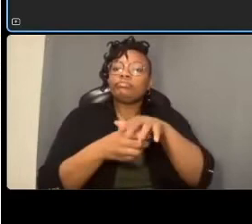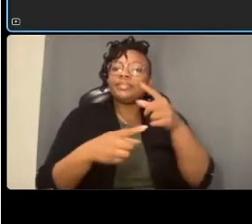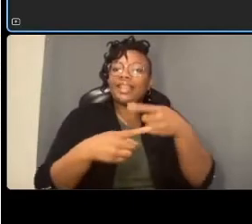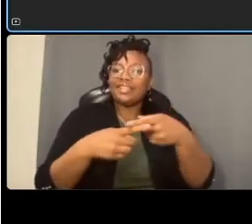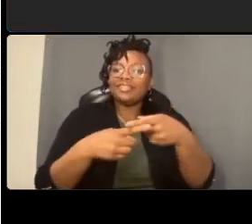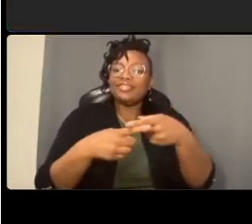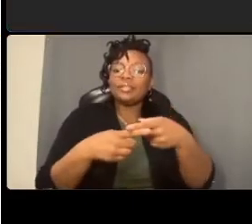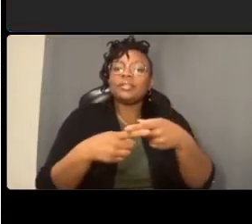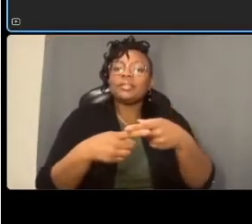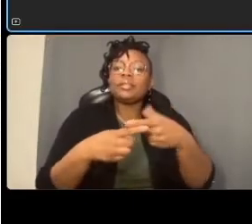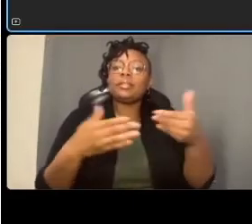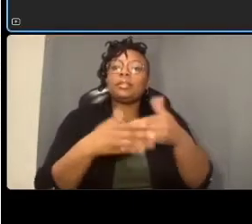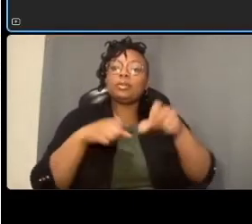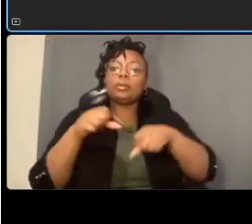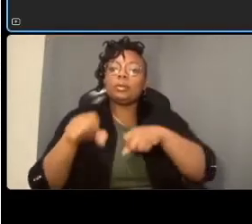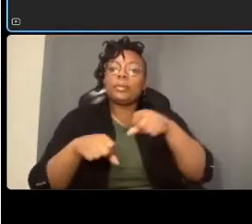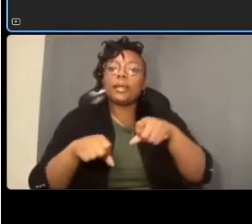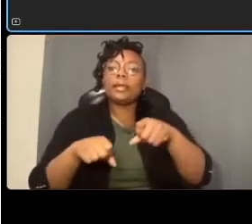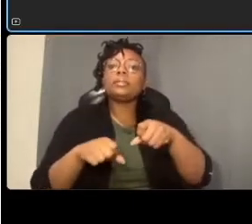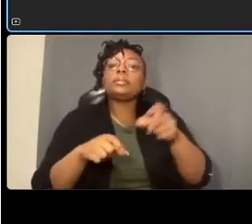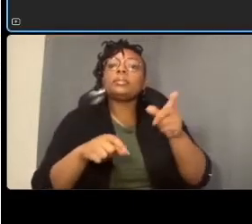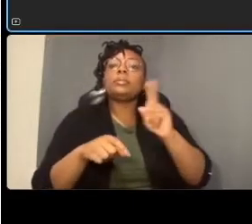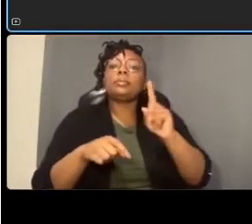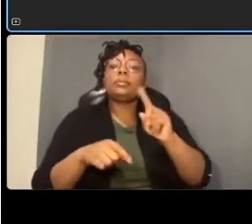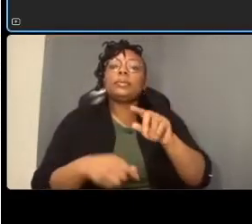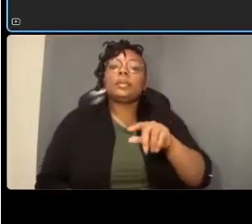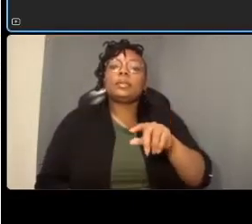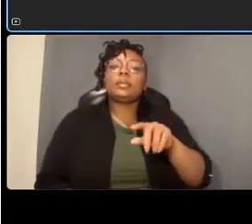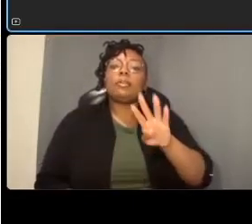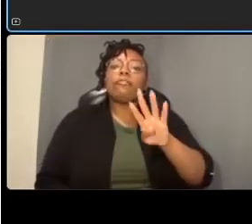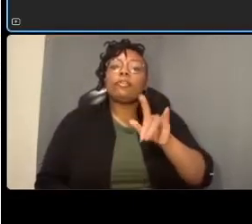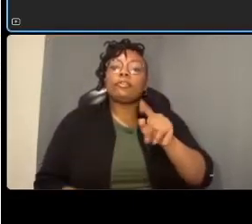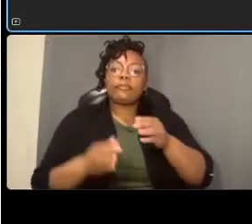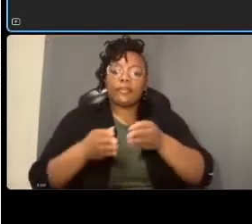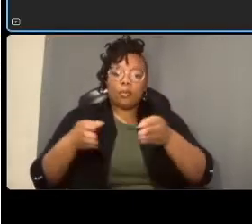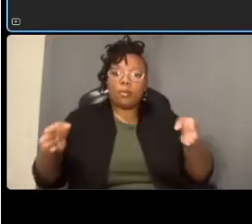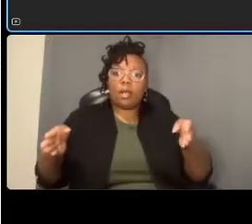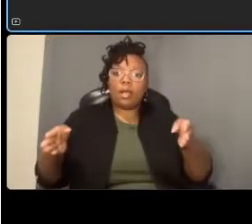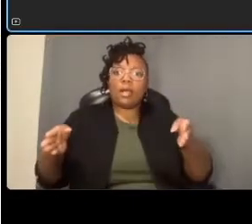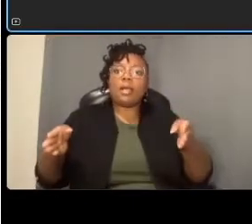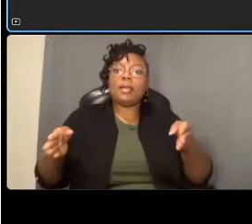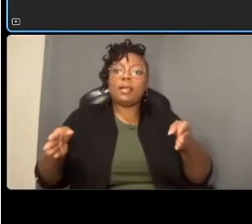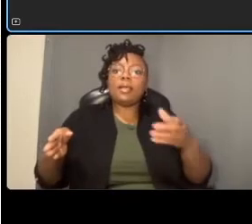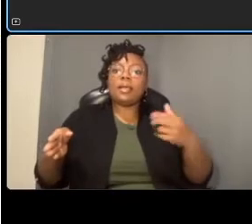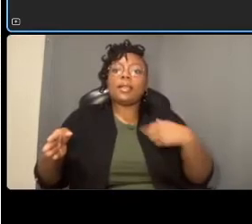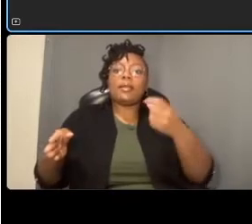four feet wide and have one and a half foot wide buffer adjacent to the driving lane